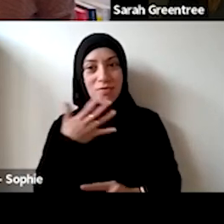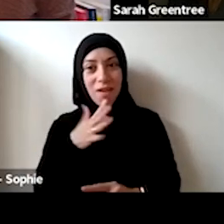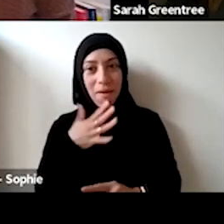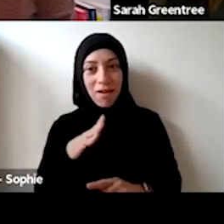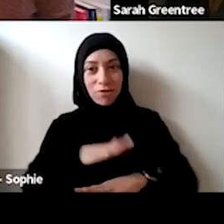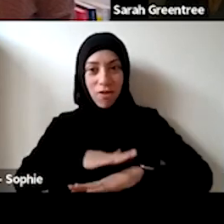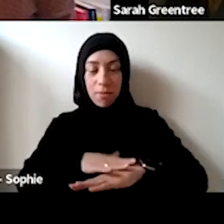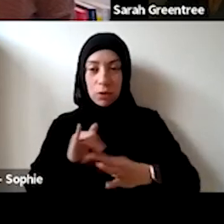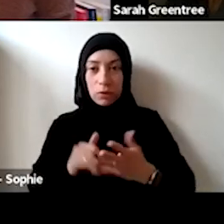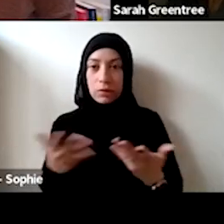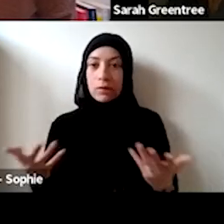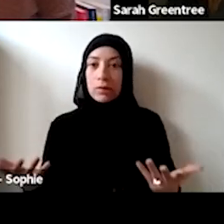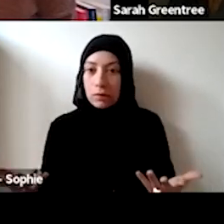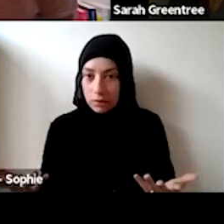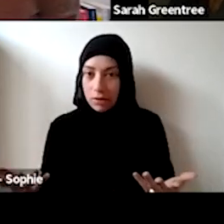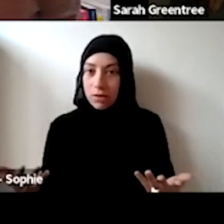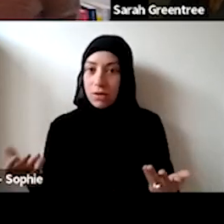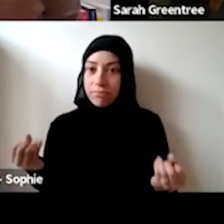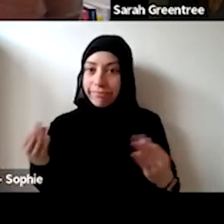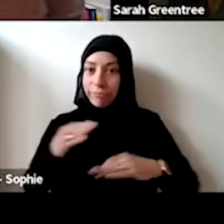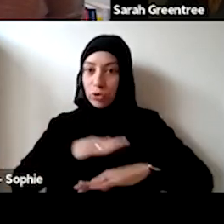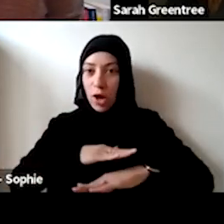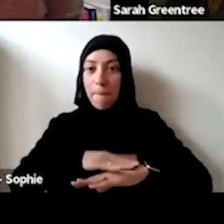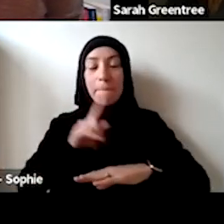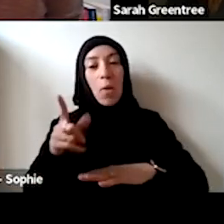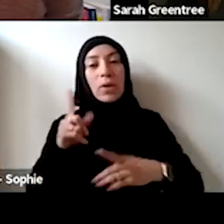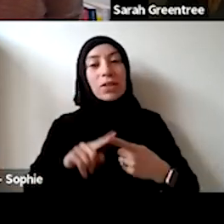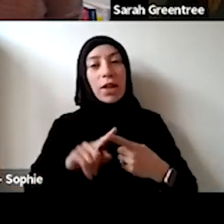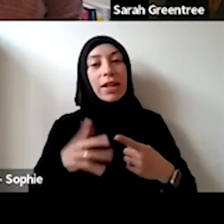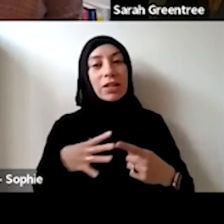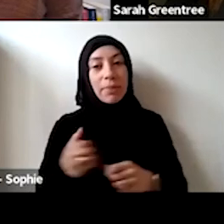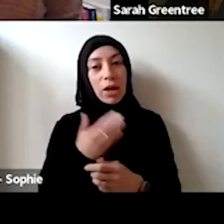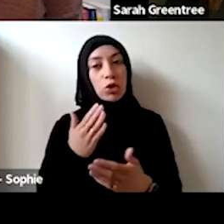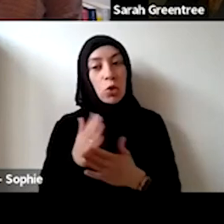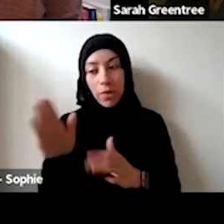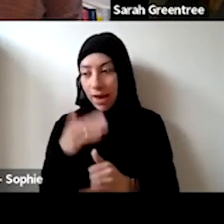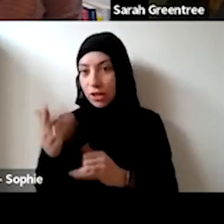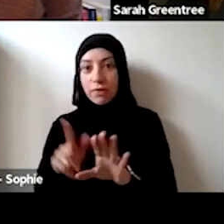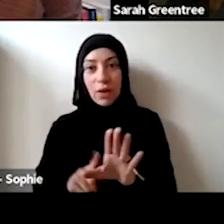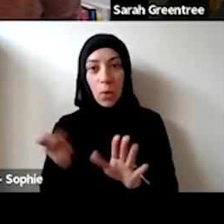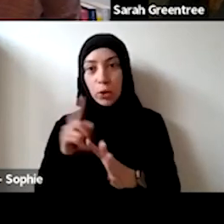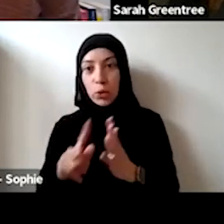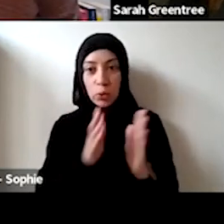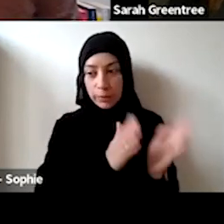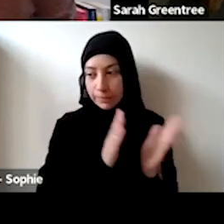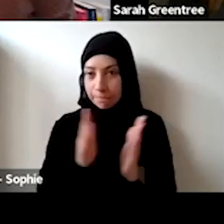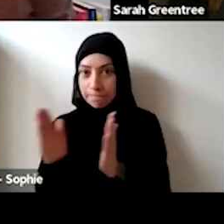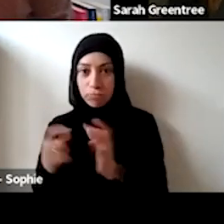time at the moment where we can strategize about how to make use of the end of the year. is a tough time, and yes that is a period. There is lots of time the moment we can strategise about how to